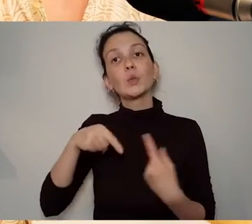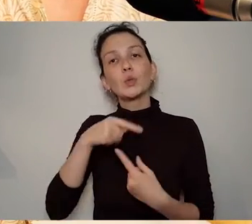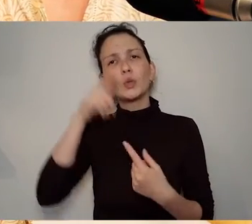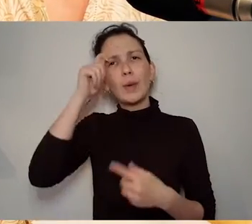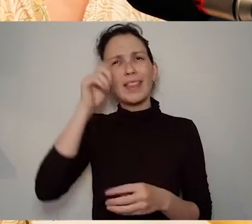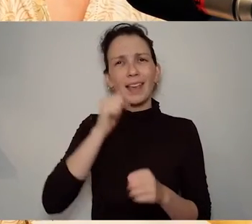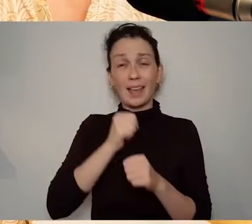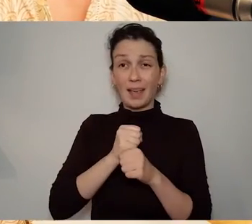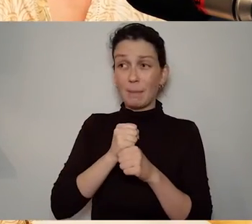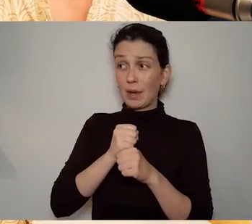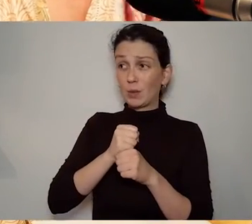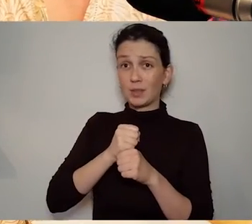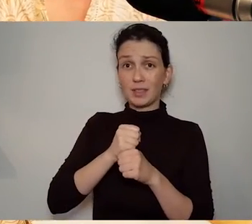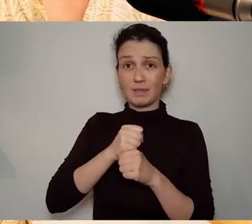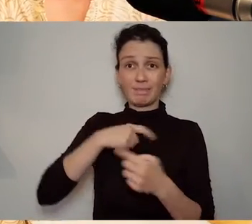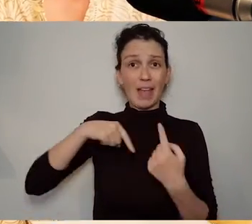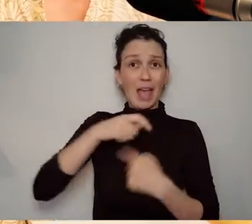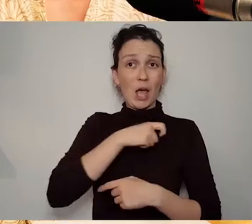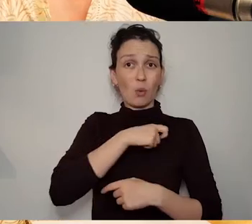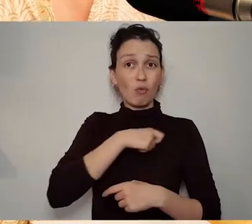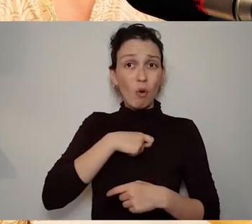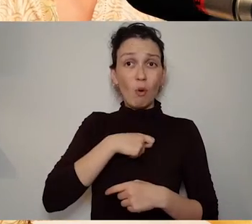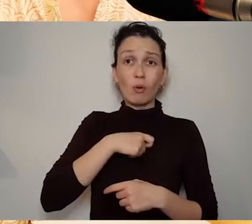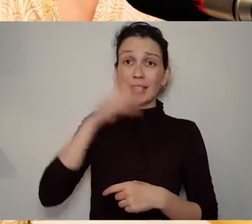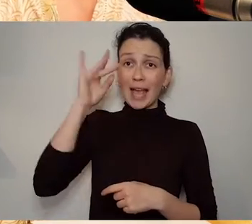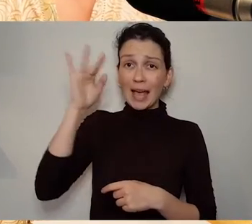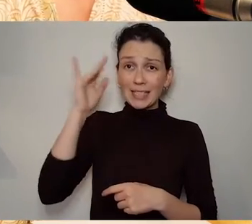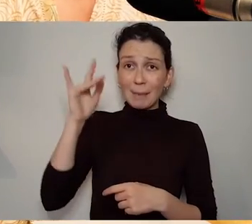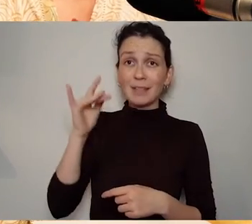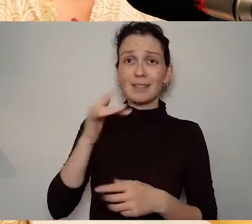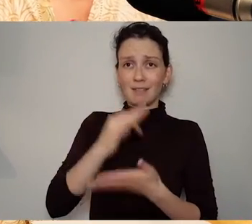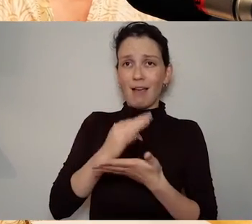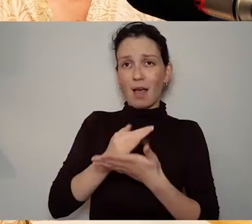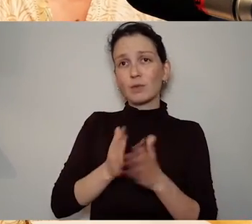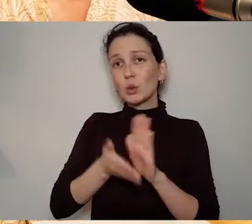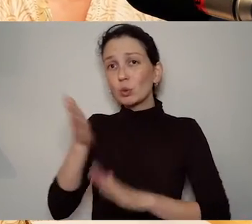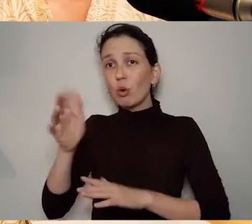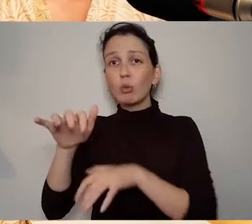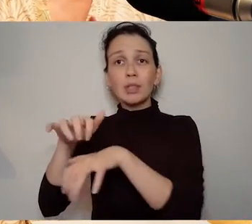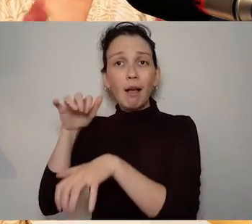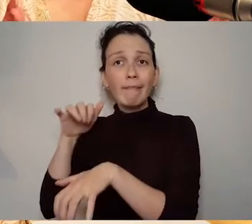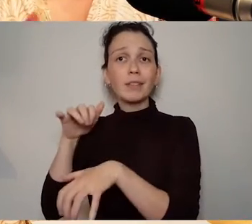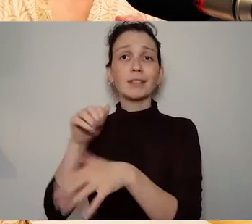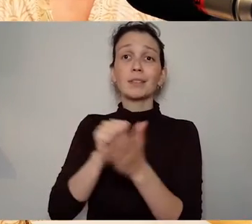journals and that is the traditional language of you know the way that that we create these